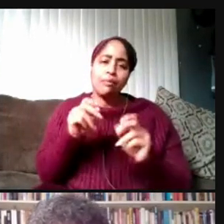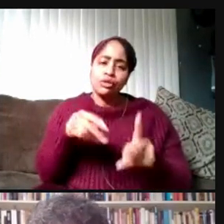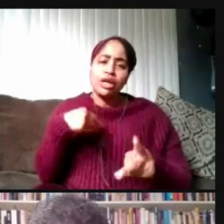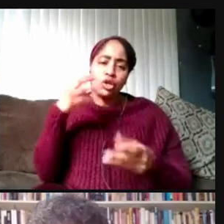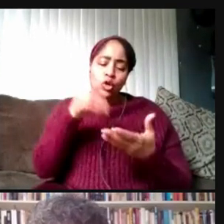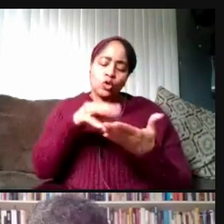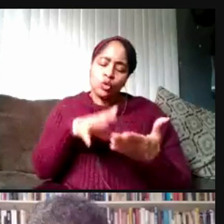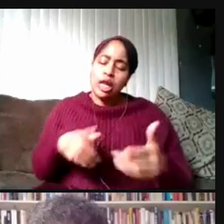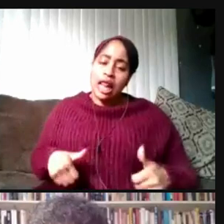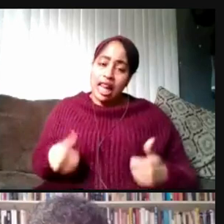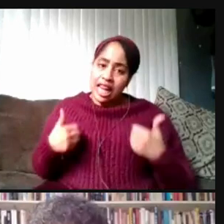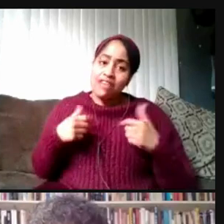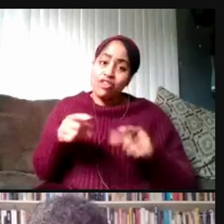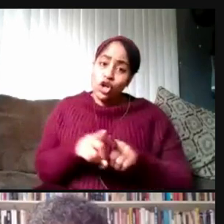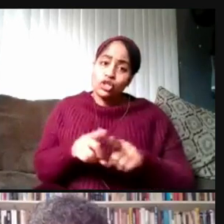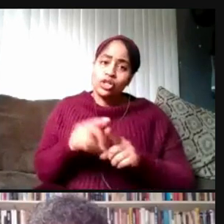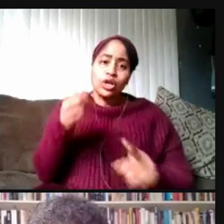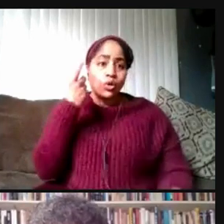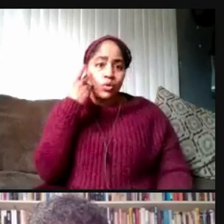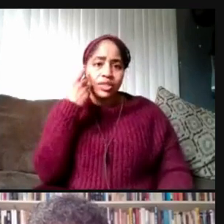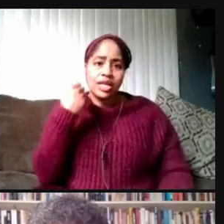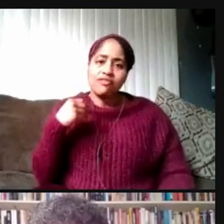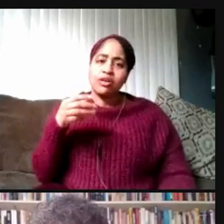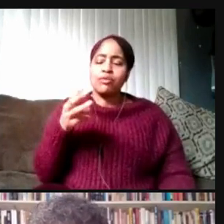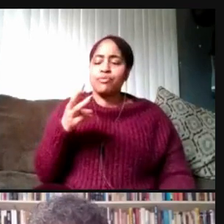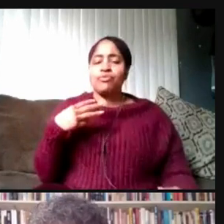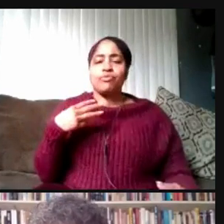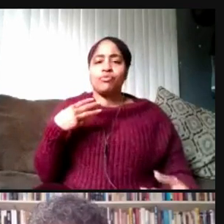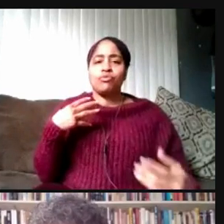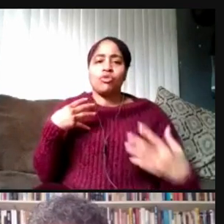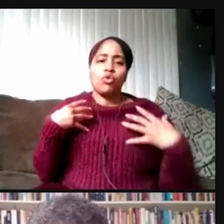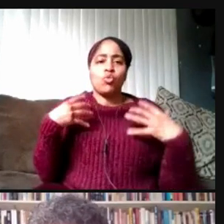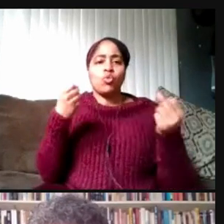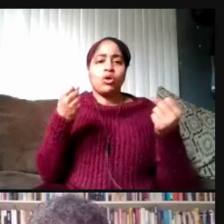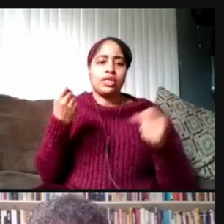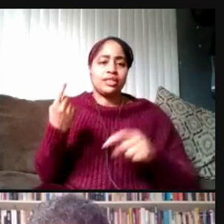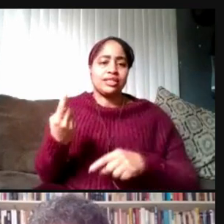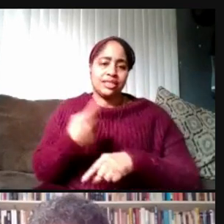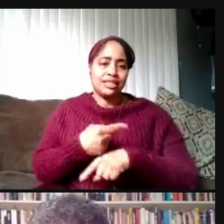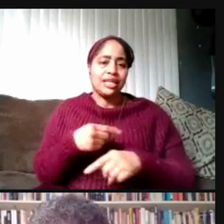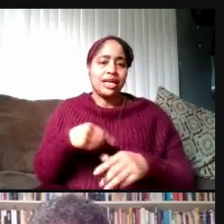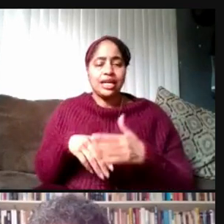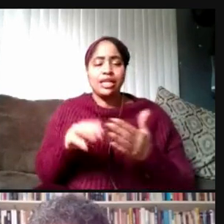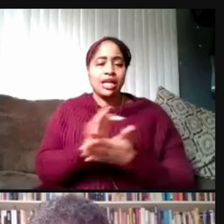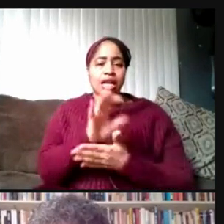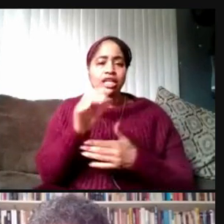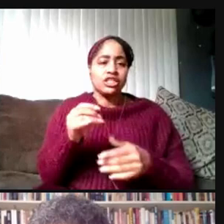and there's recently a wellness day in College of Engineering that was really well attended.